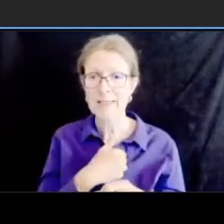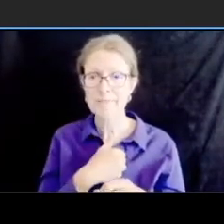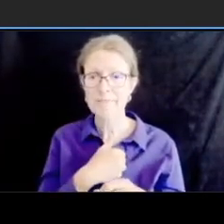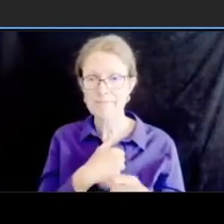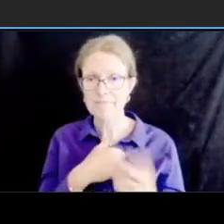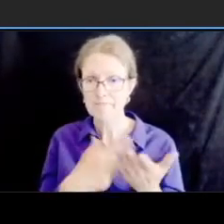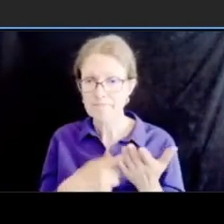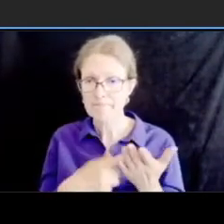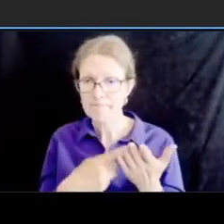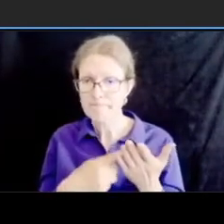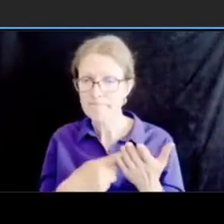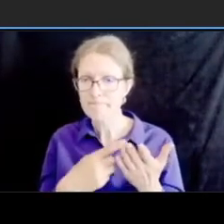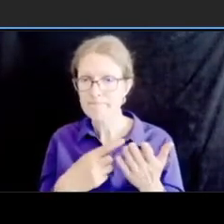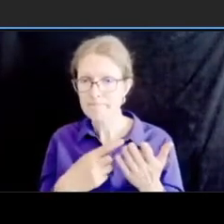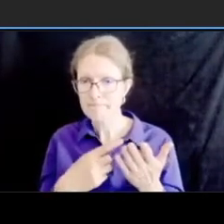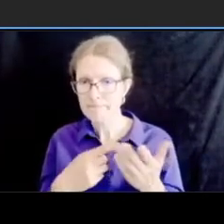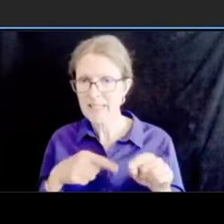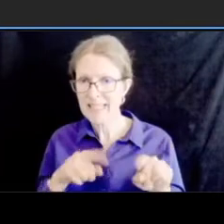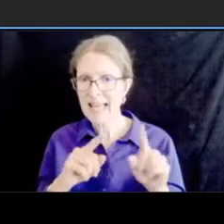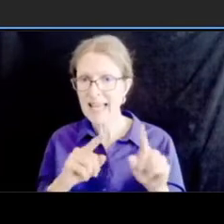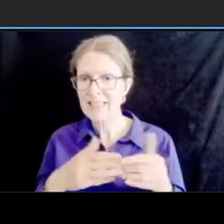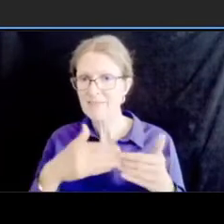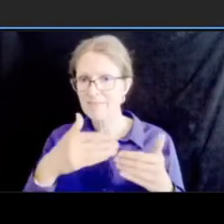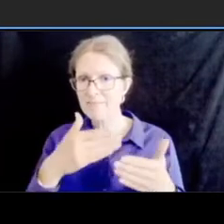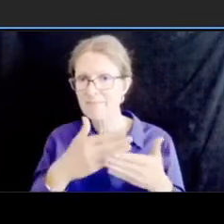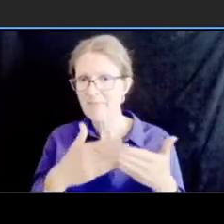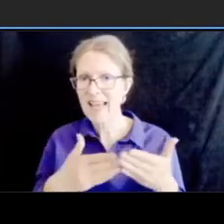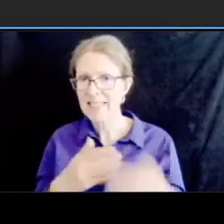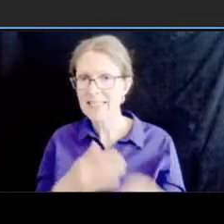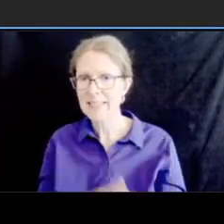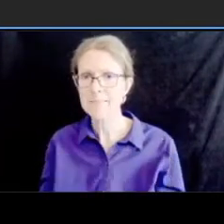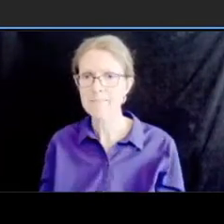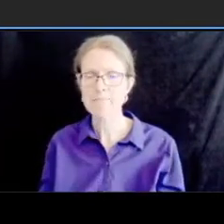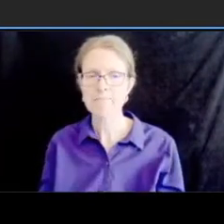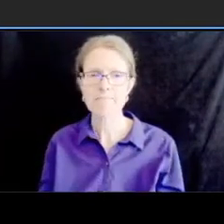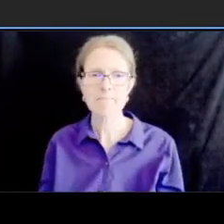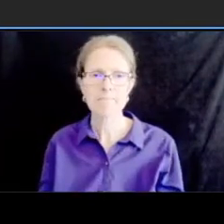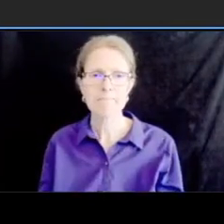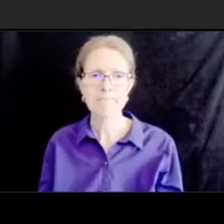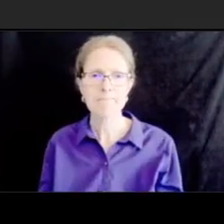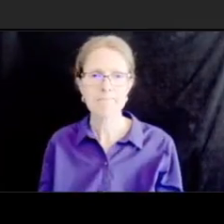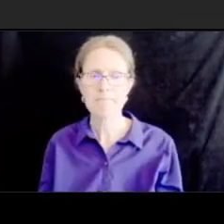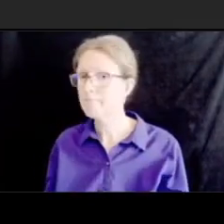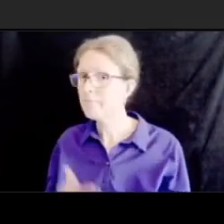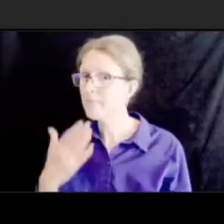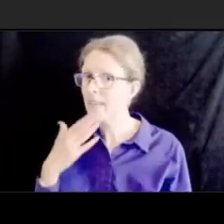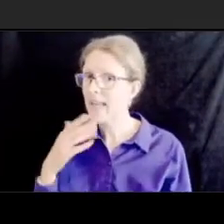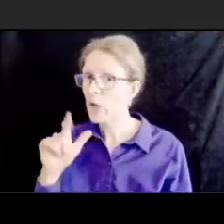thanks laura ed and laura and uh will there are a few questions along the corridor